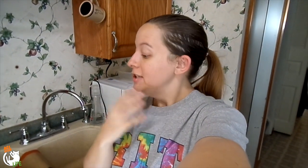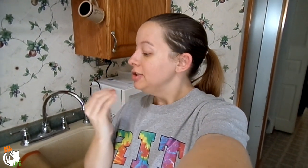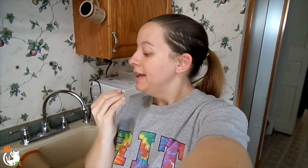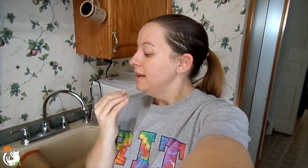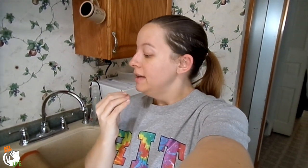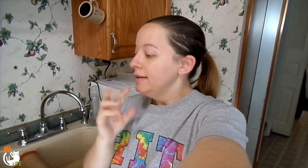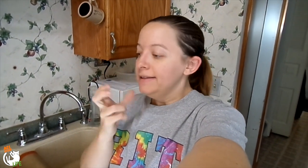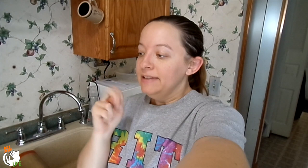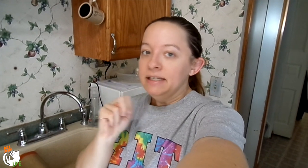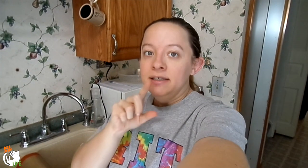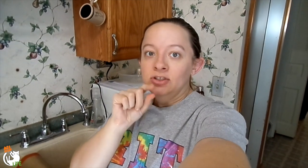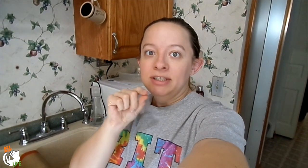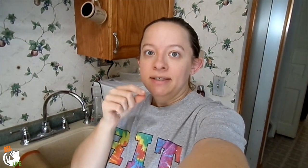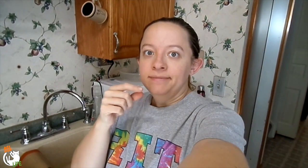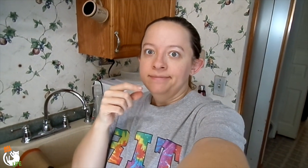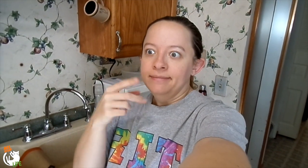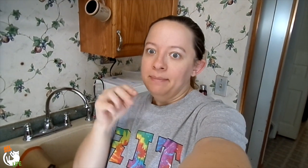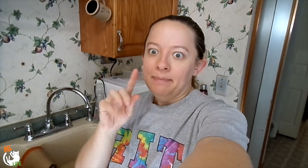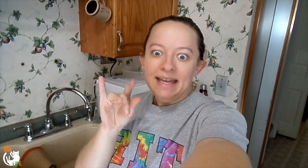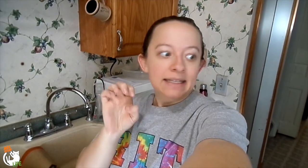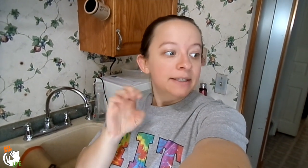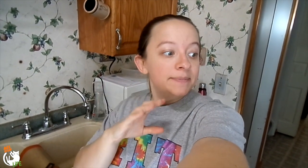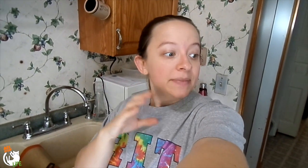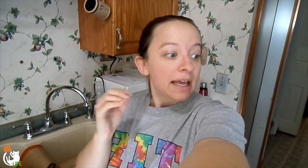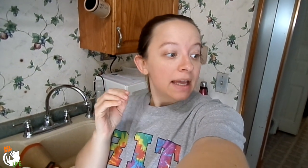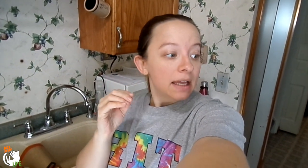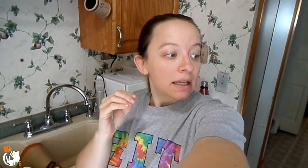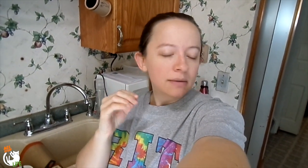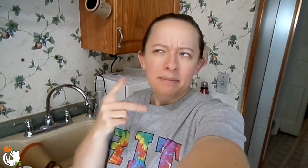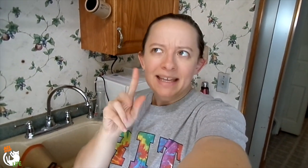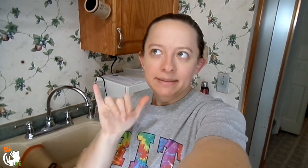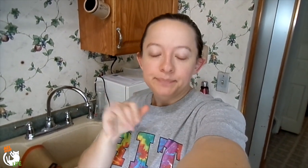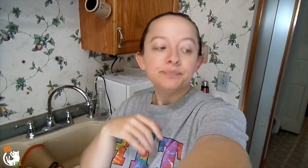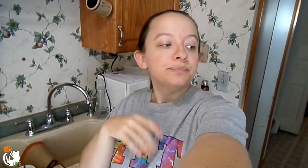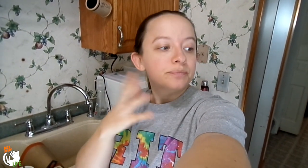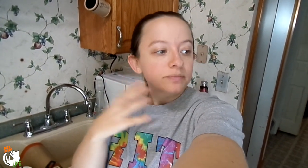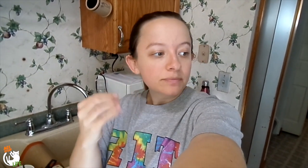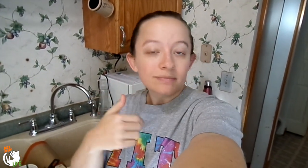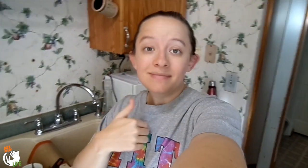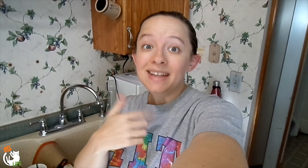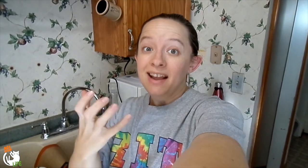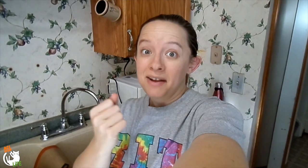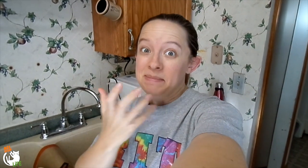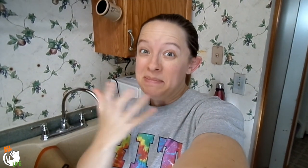Some spinach, some vegan chicken patties, and... spicy patties.